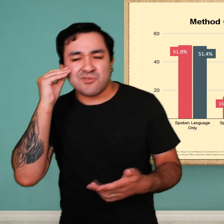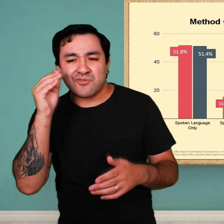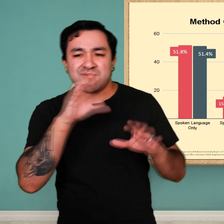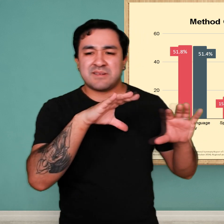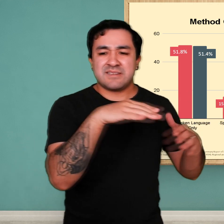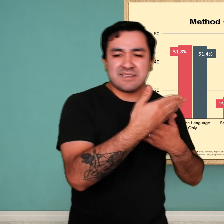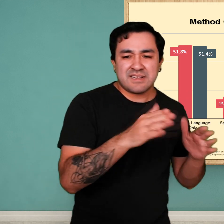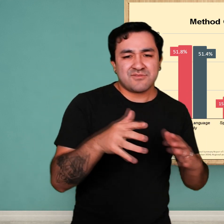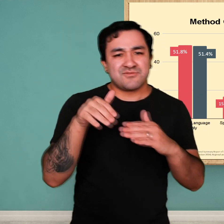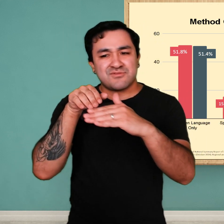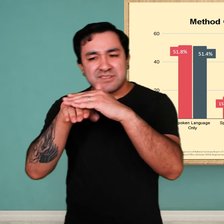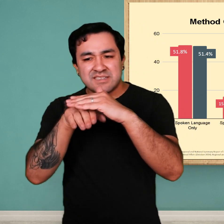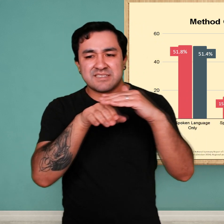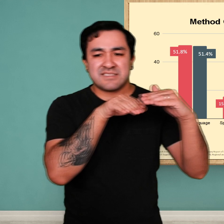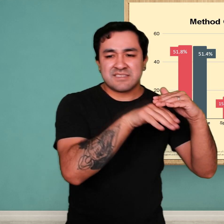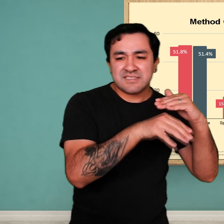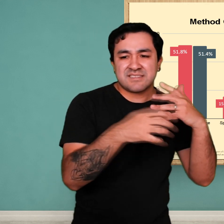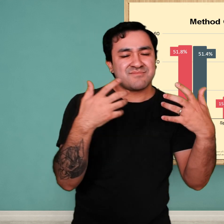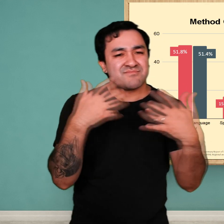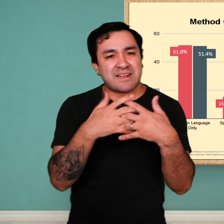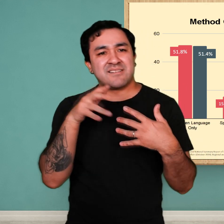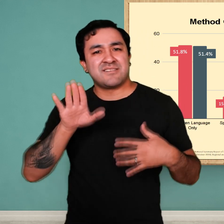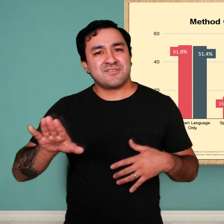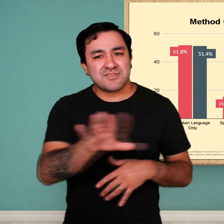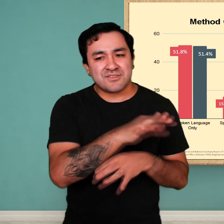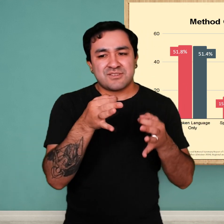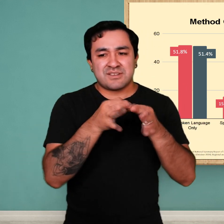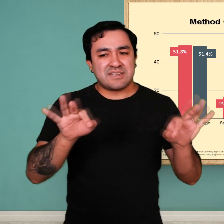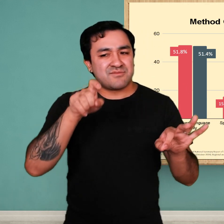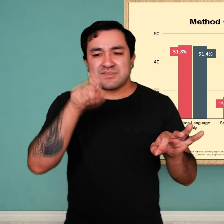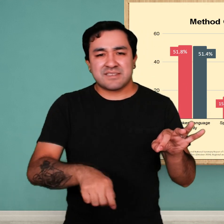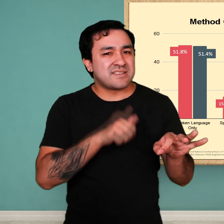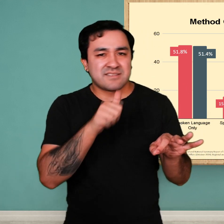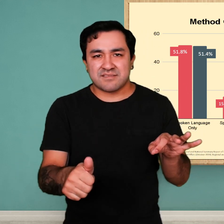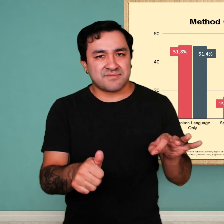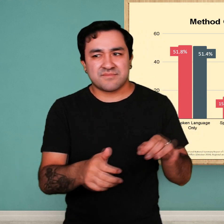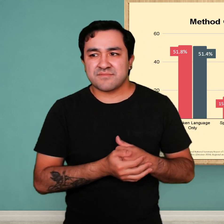most of them are placed in environments where the focus is on speech.